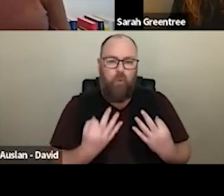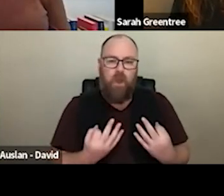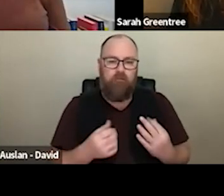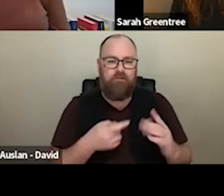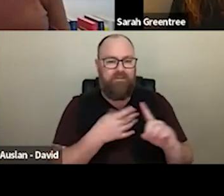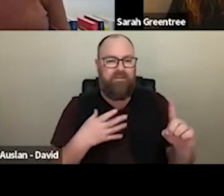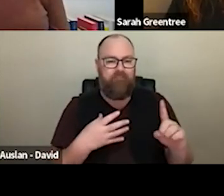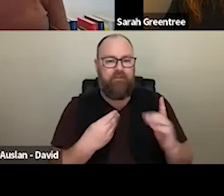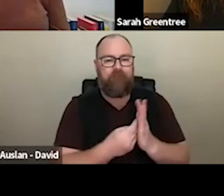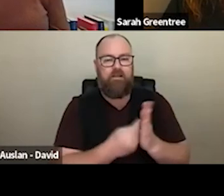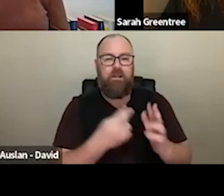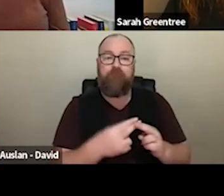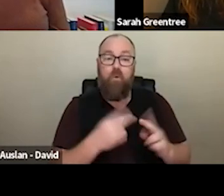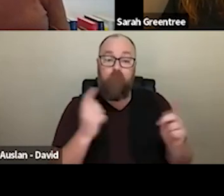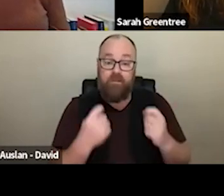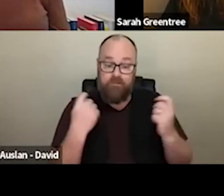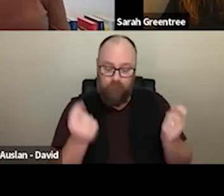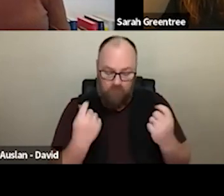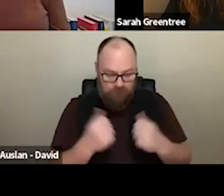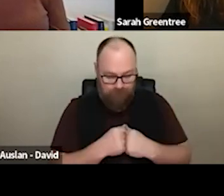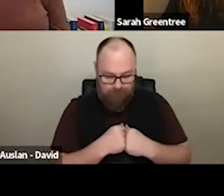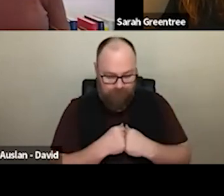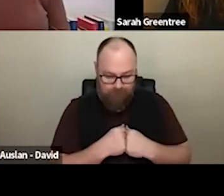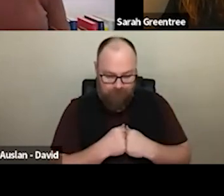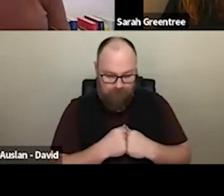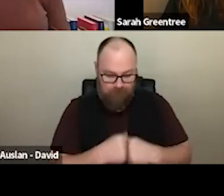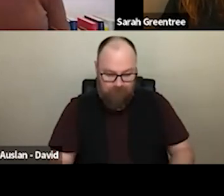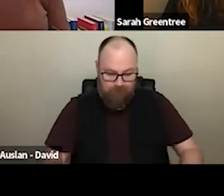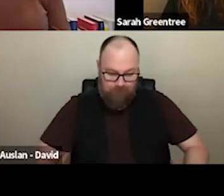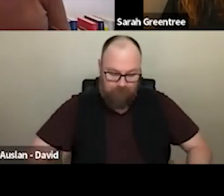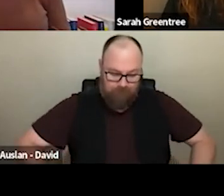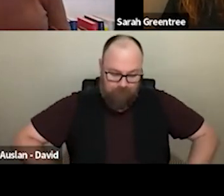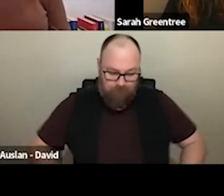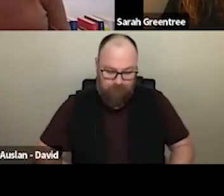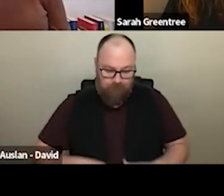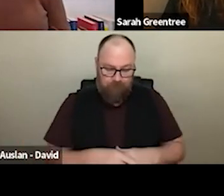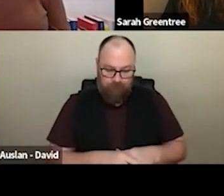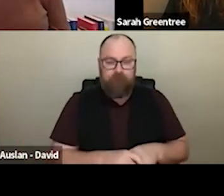but I would recommend that you have a chat with Mckayla I had a visual arts because it'd